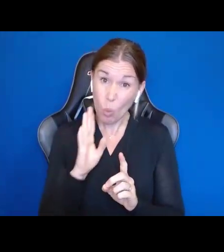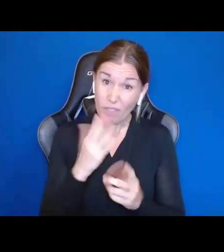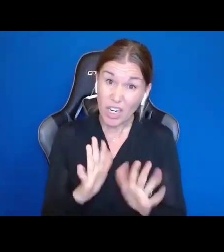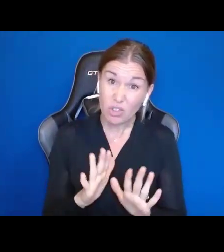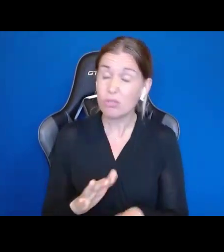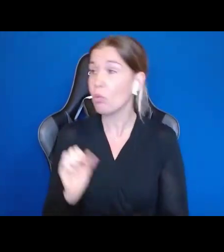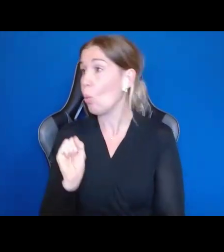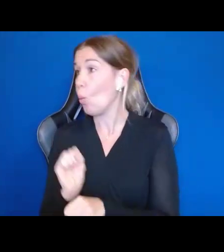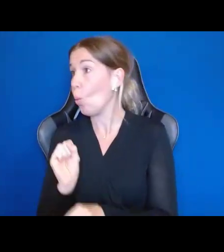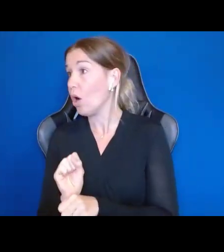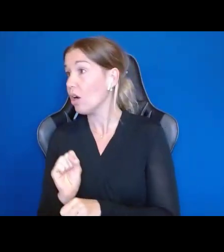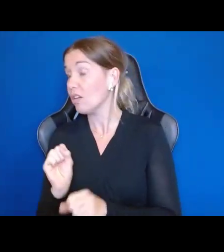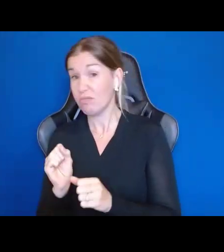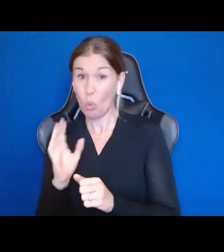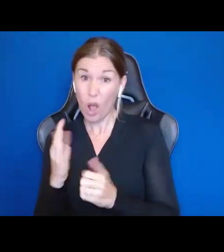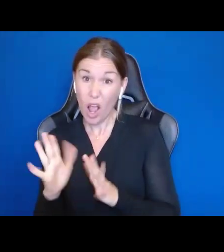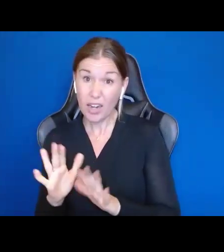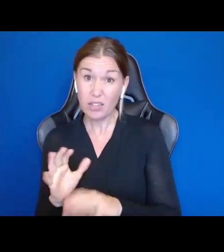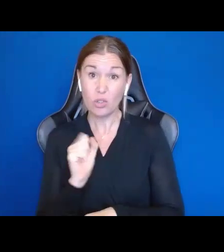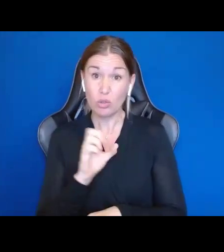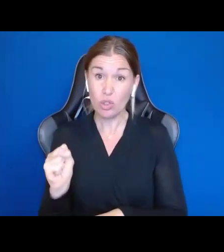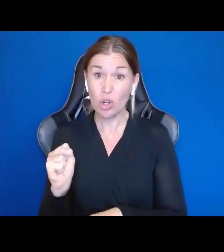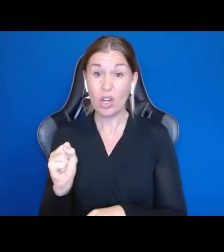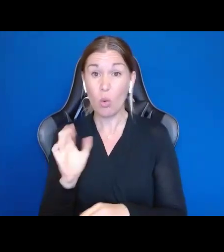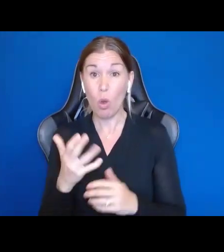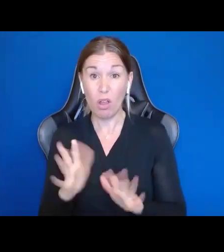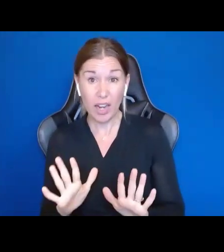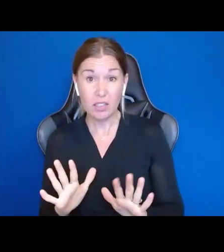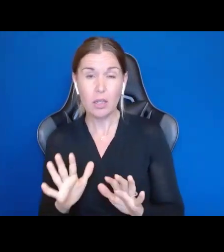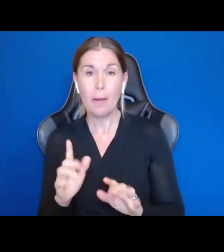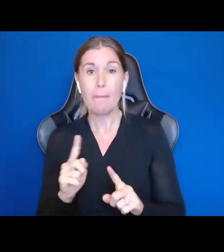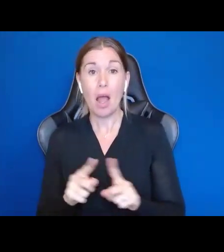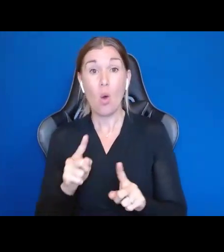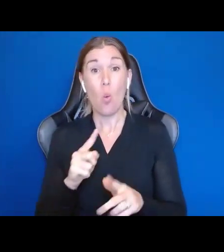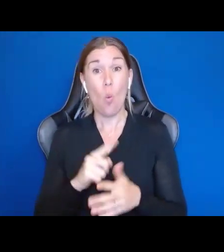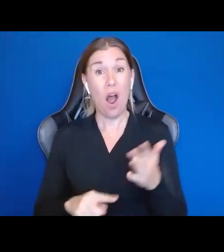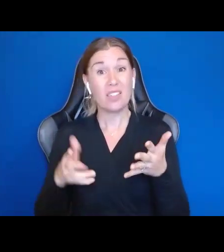Medicaid Waivers may end, Social Security may end, what is left at the end of the day is the person.